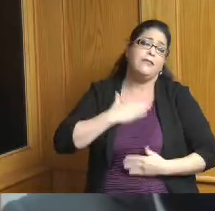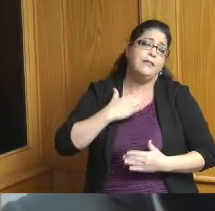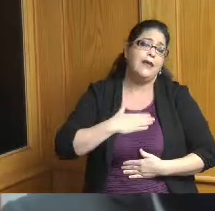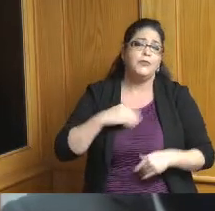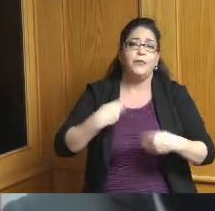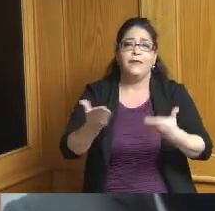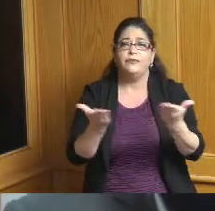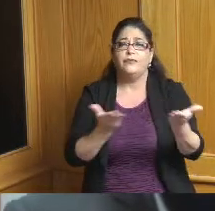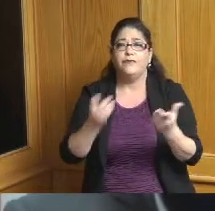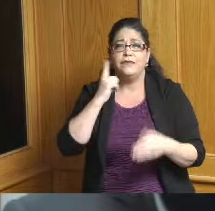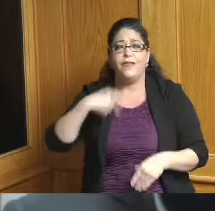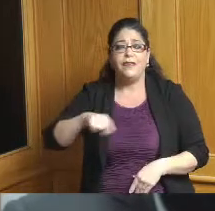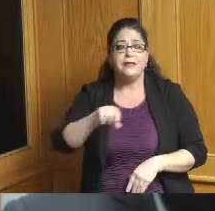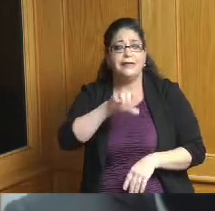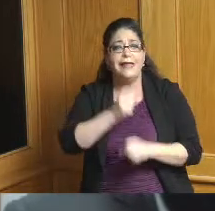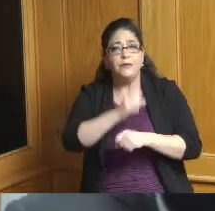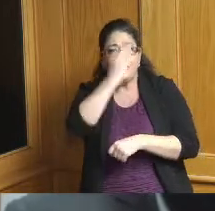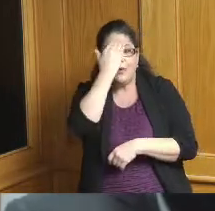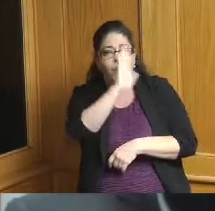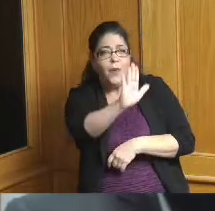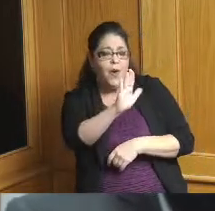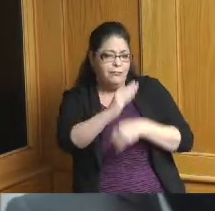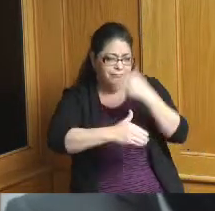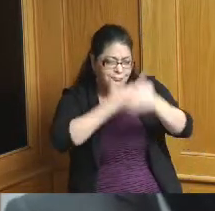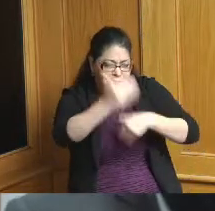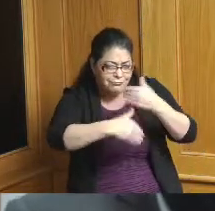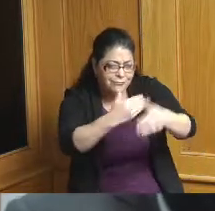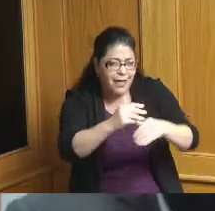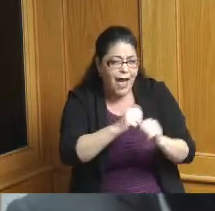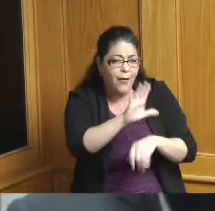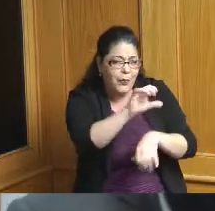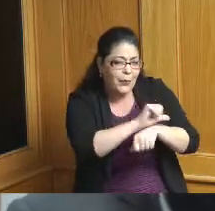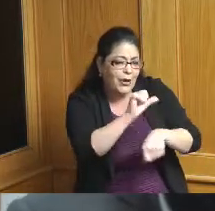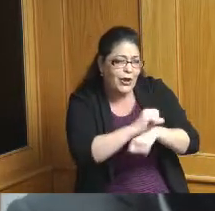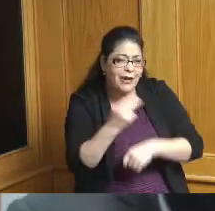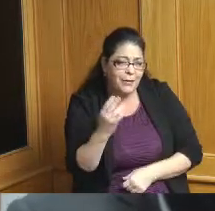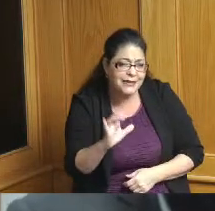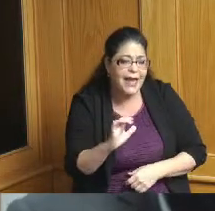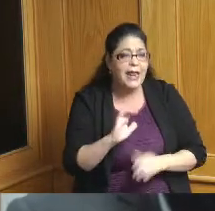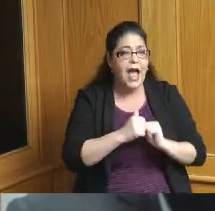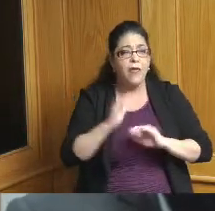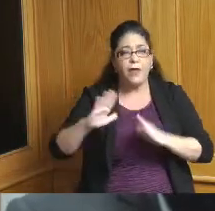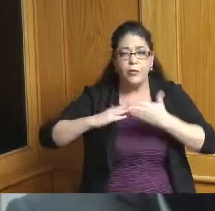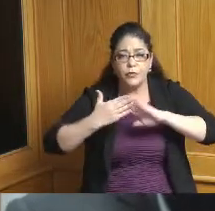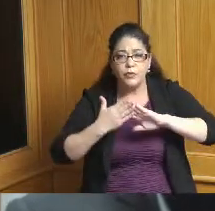know the organization learn more about what they do what their impact is and I look forward to if